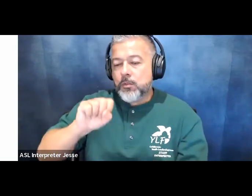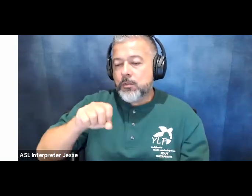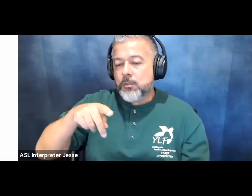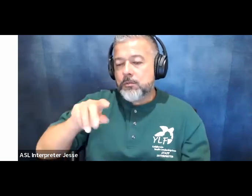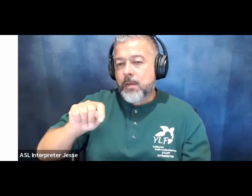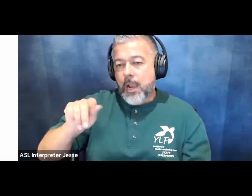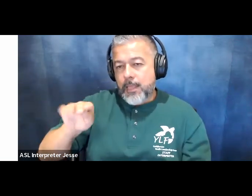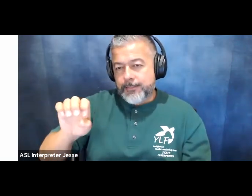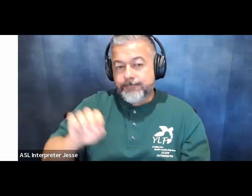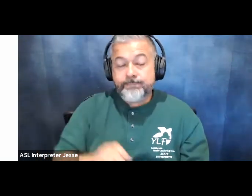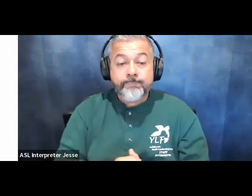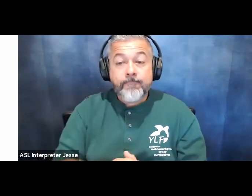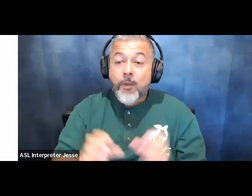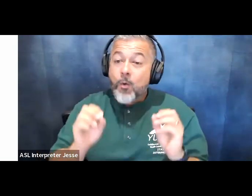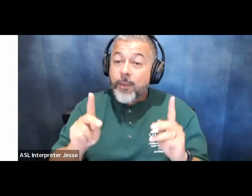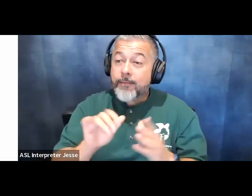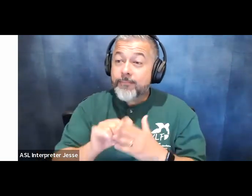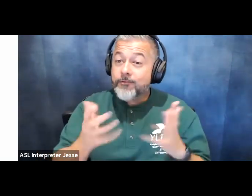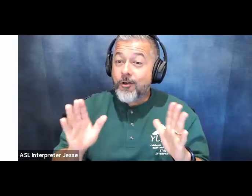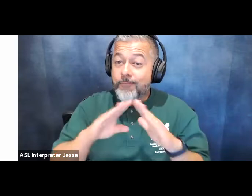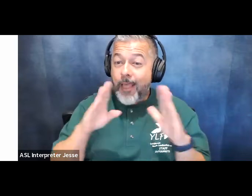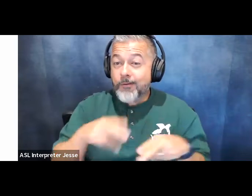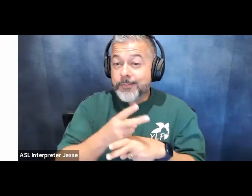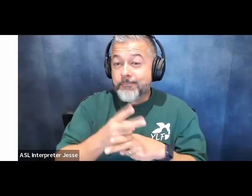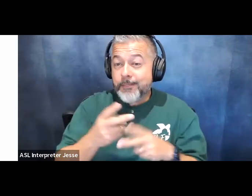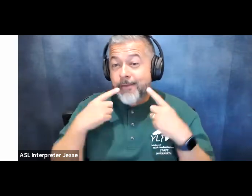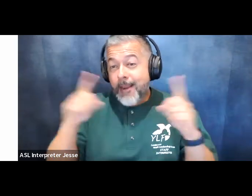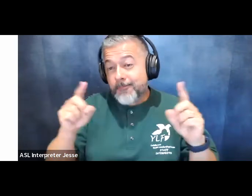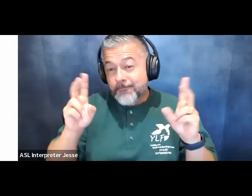announcements we are going to have a couple speakers we're going to have a panel we